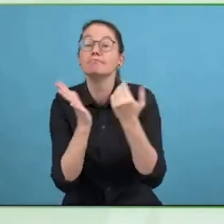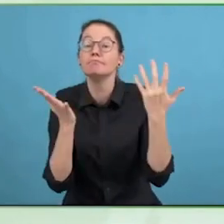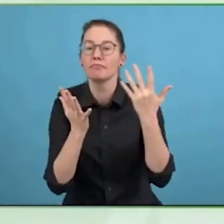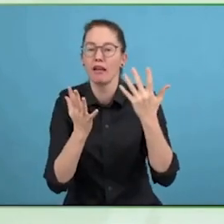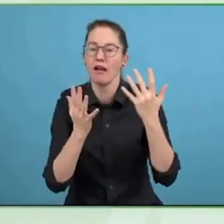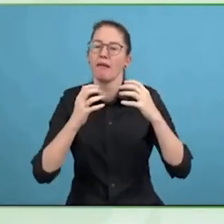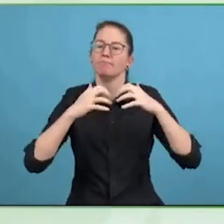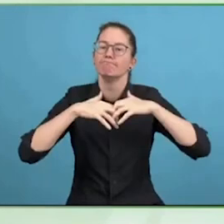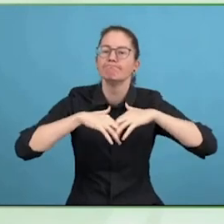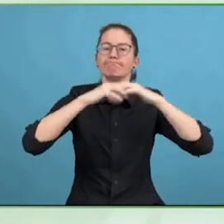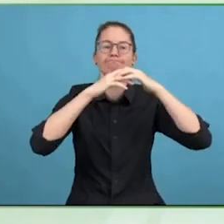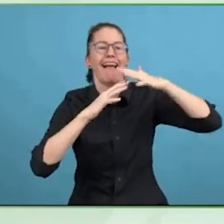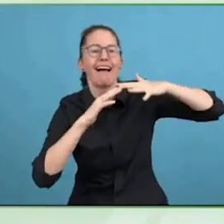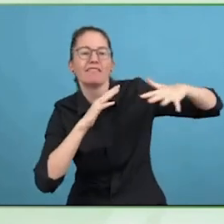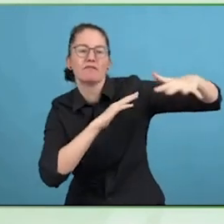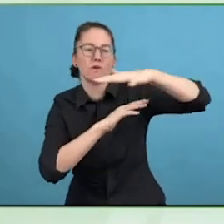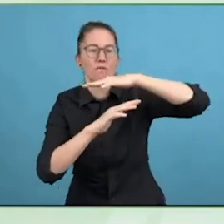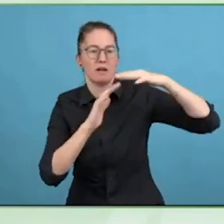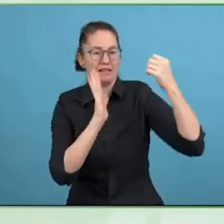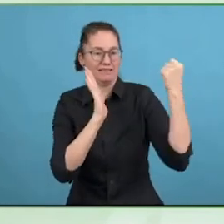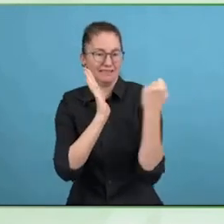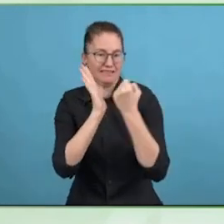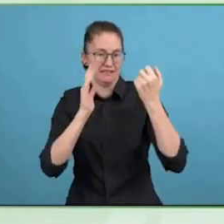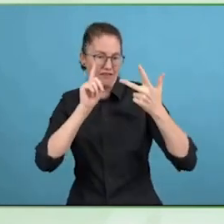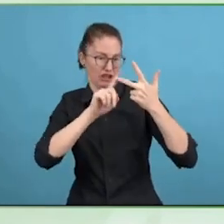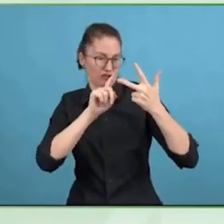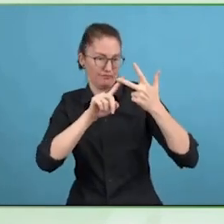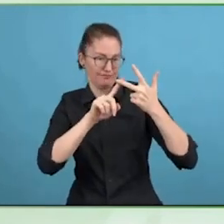And all the certifications are growing.